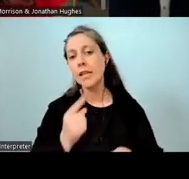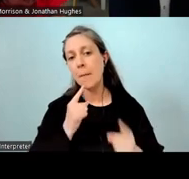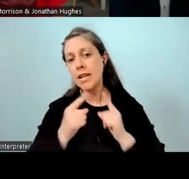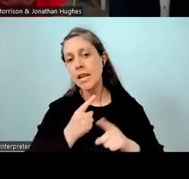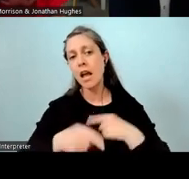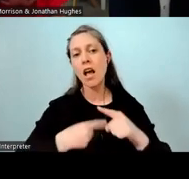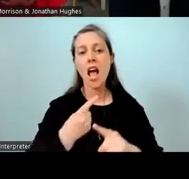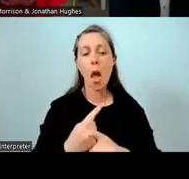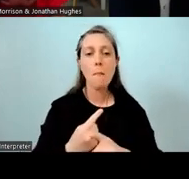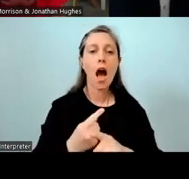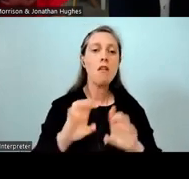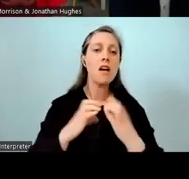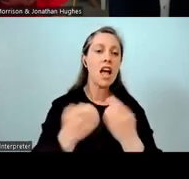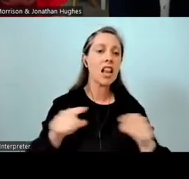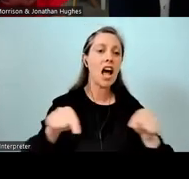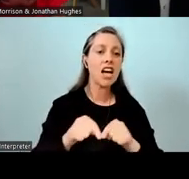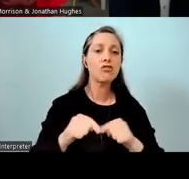of the classrooms, and level one full immersion.